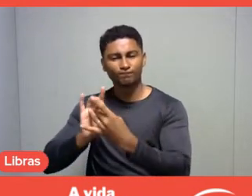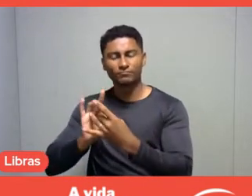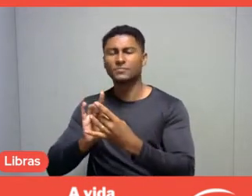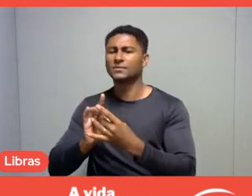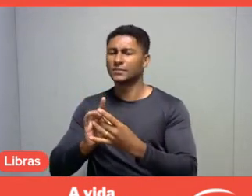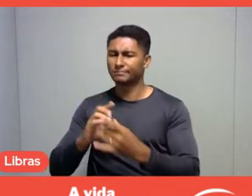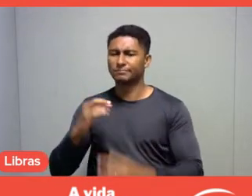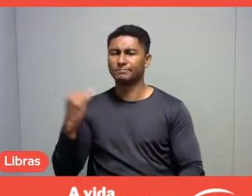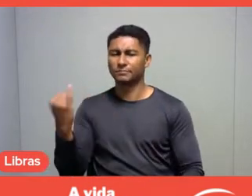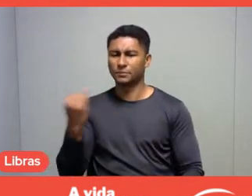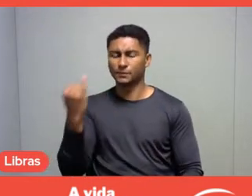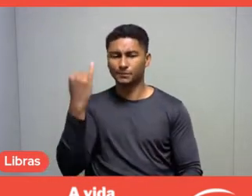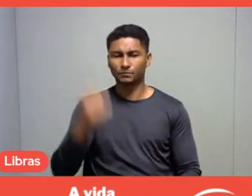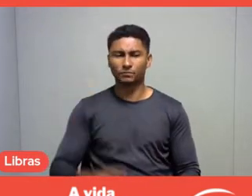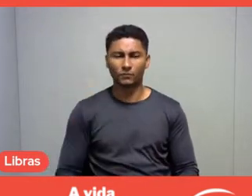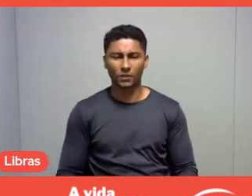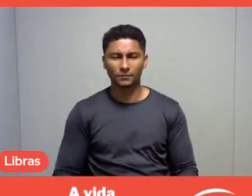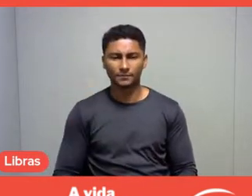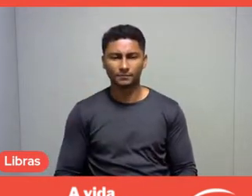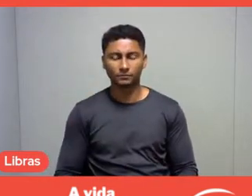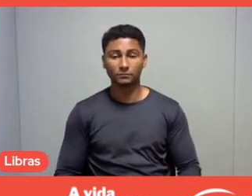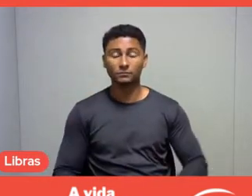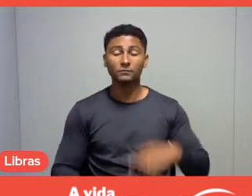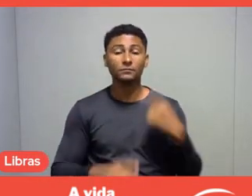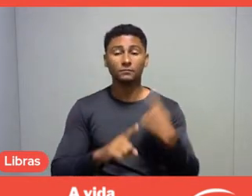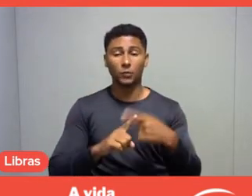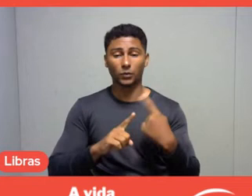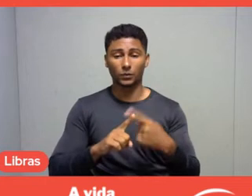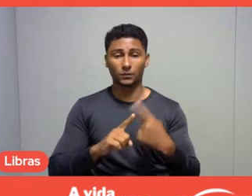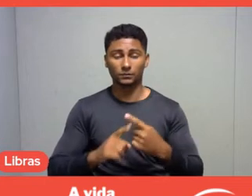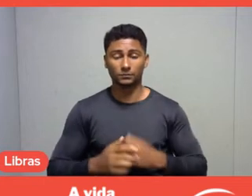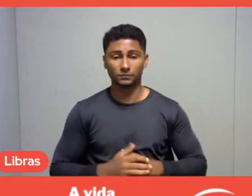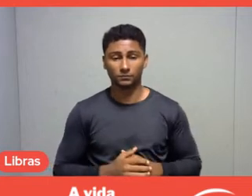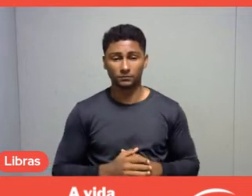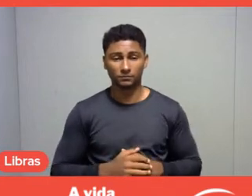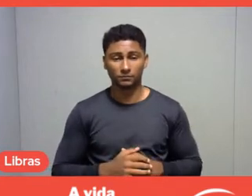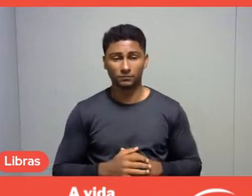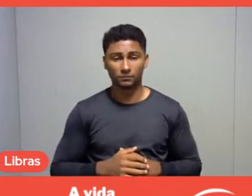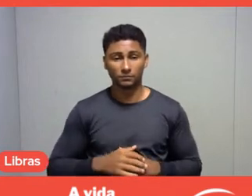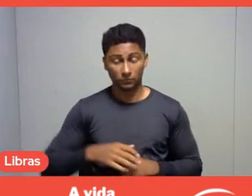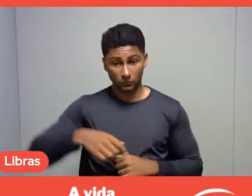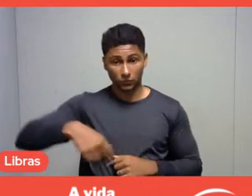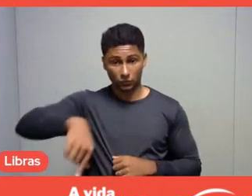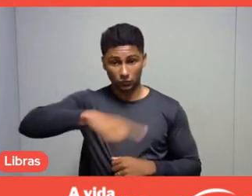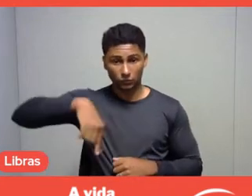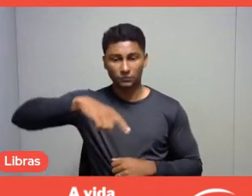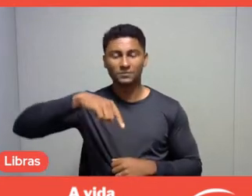because, whether we like it or not, our work, the professional practice